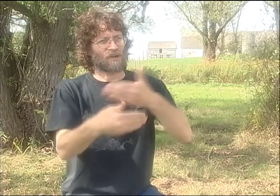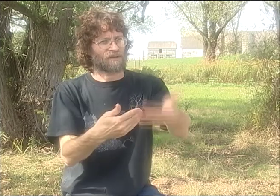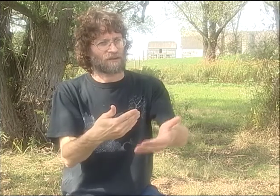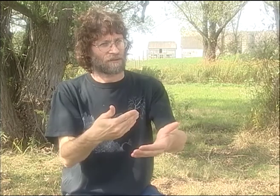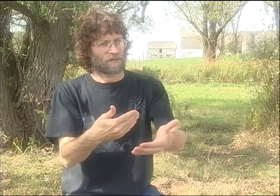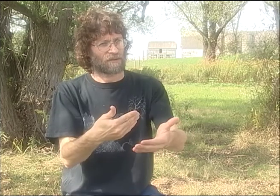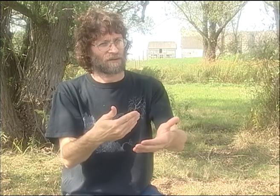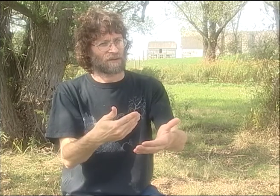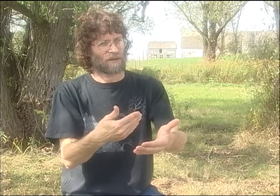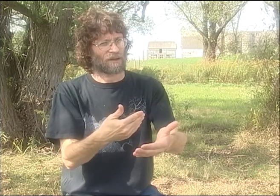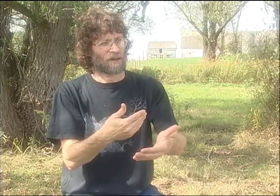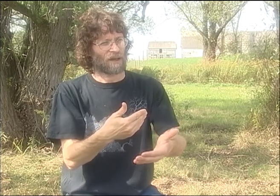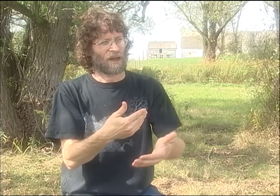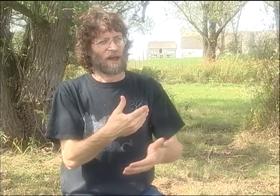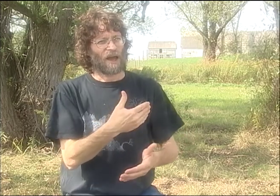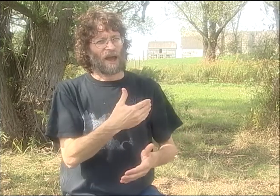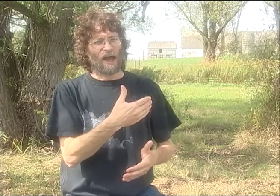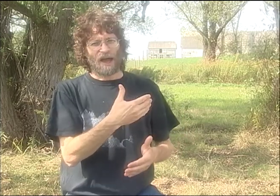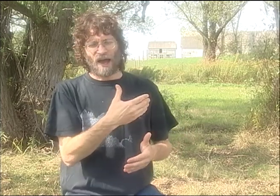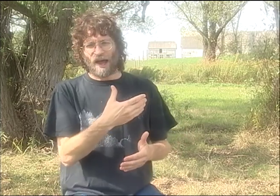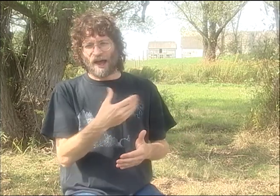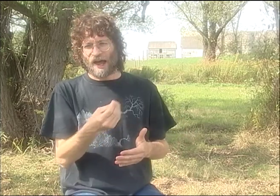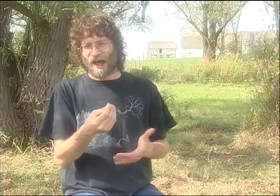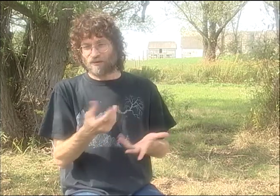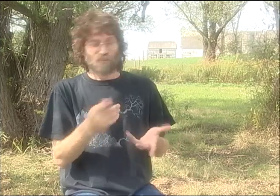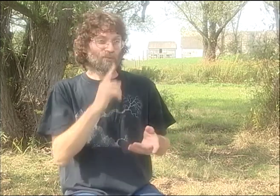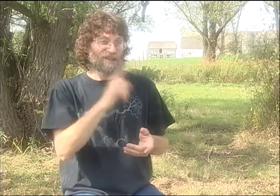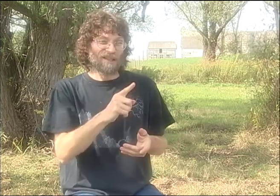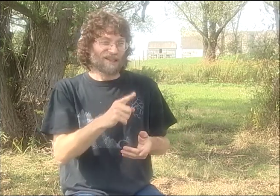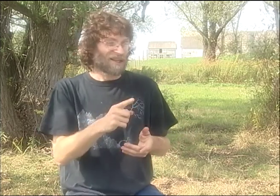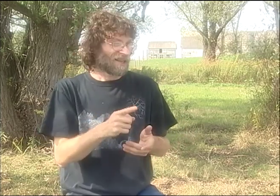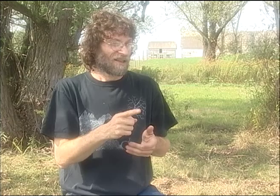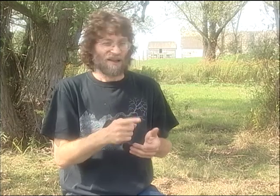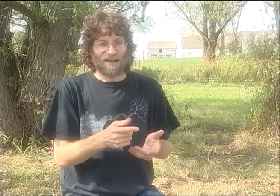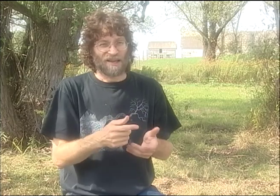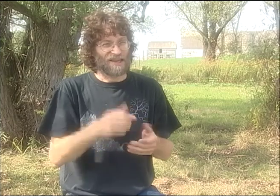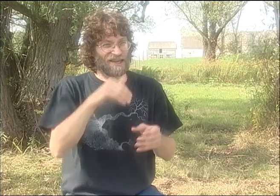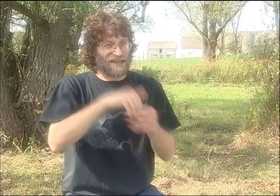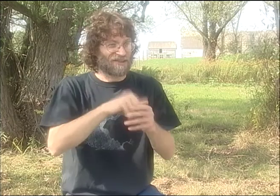AND THIS GRANT WOULD BE SPECIFICALLY TO ESTABLISH A DEAF POETRY SERIES.